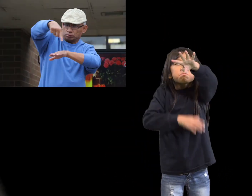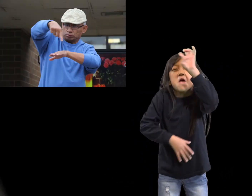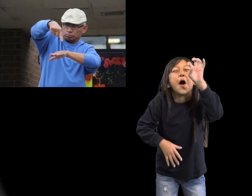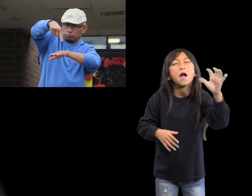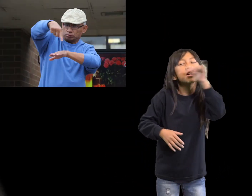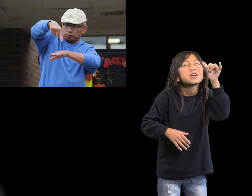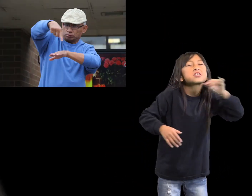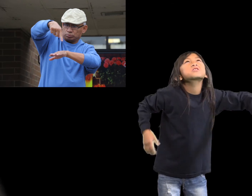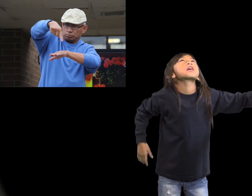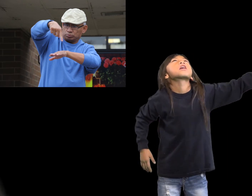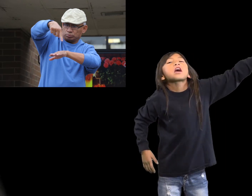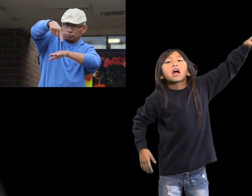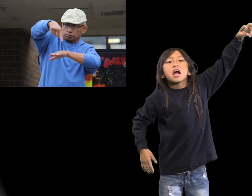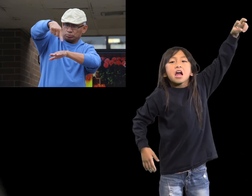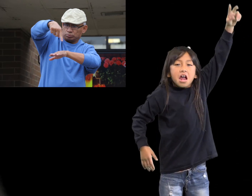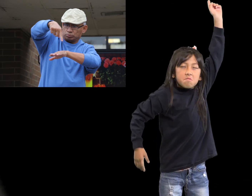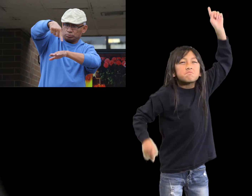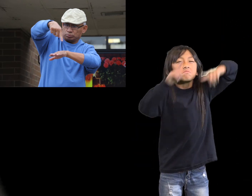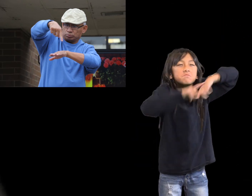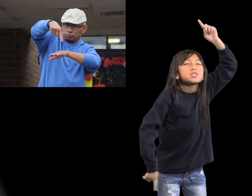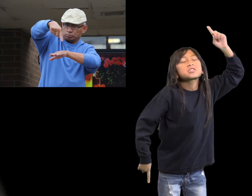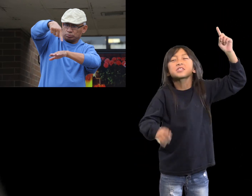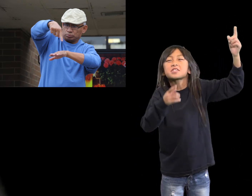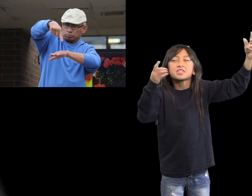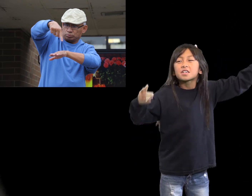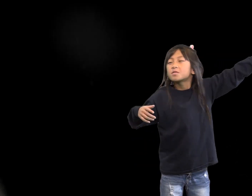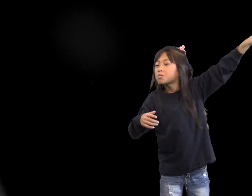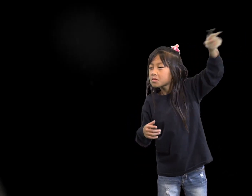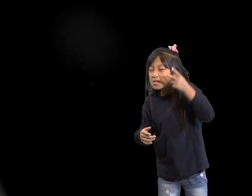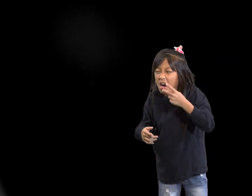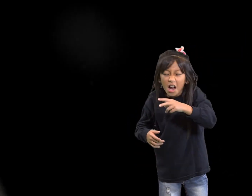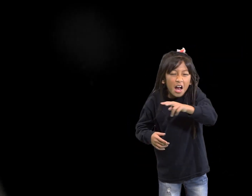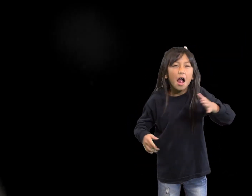They explained that drones can go up to 400 feet. That is so high!